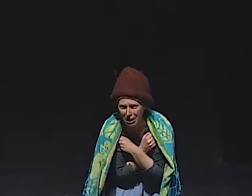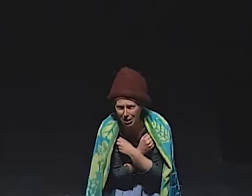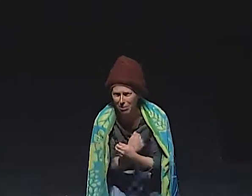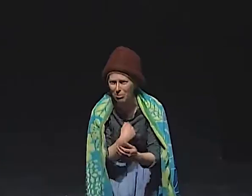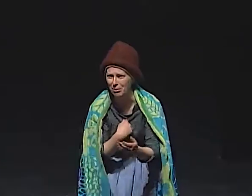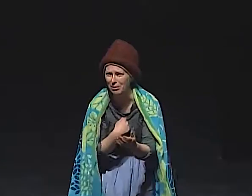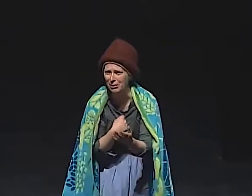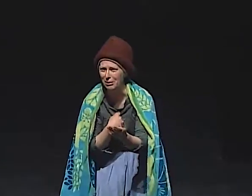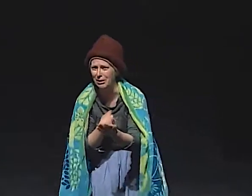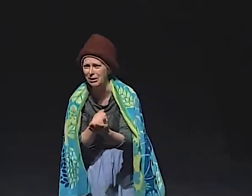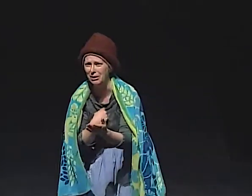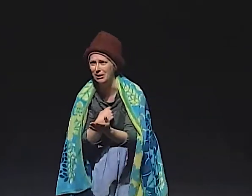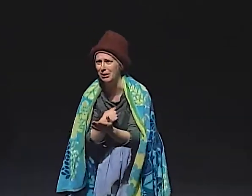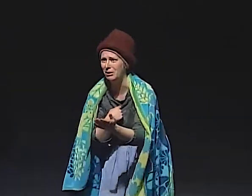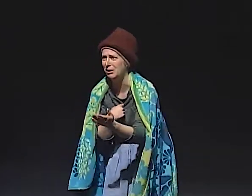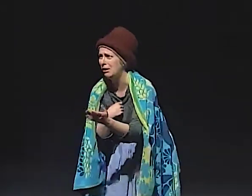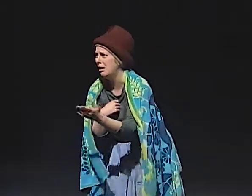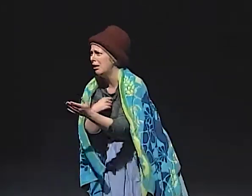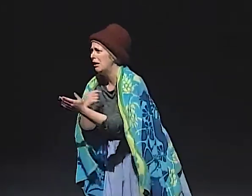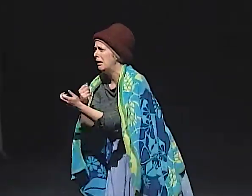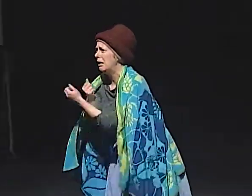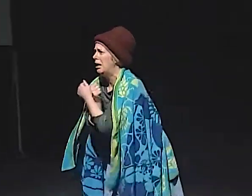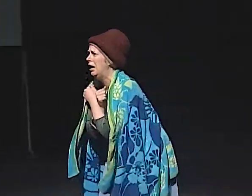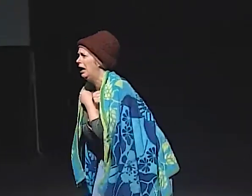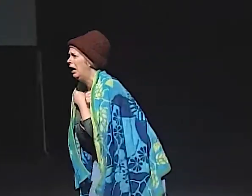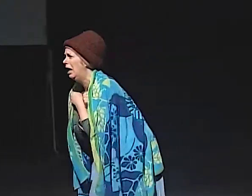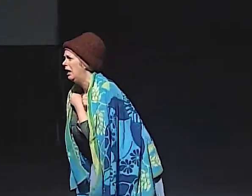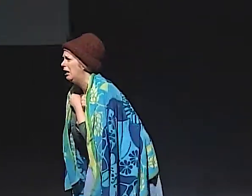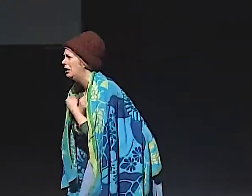ME, ME. LOVE ME.